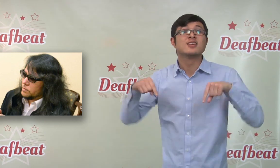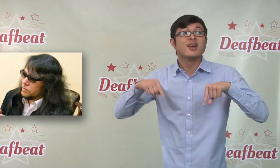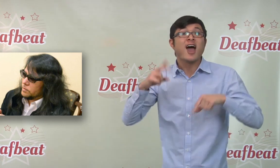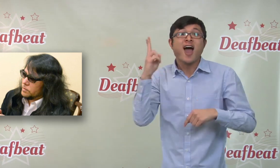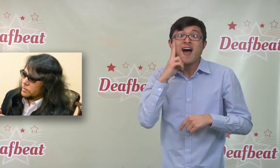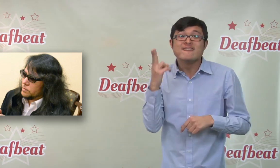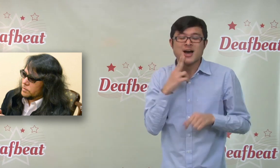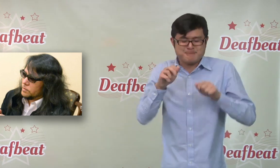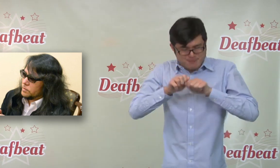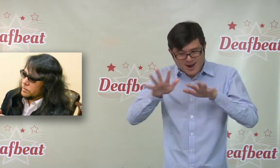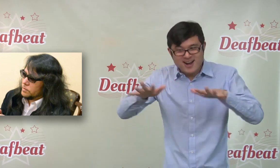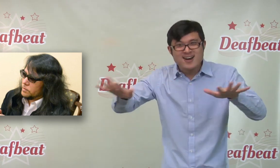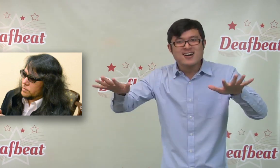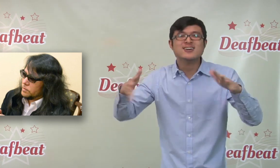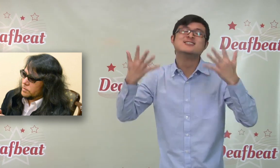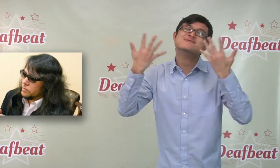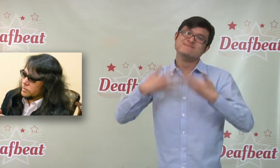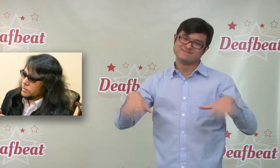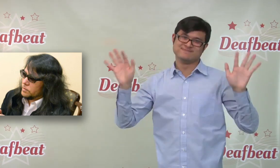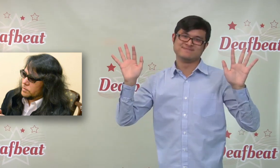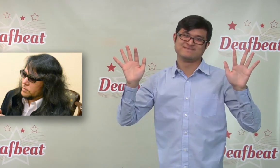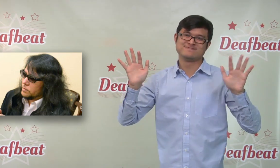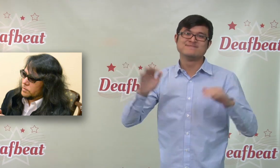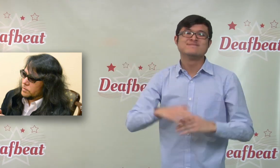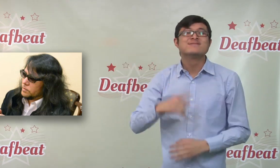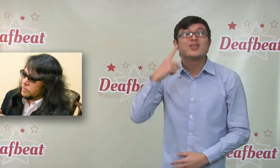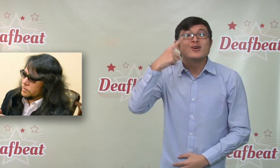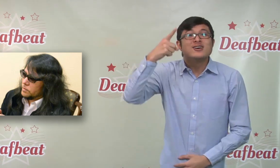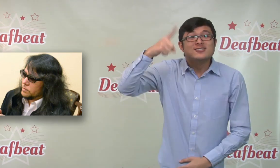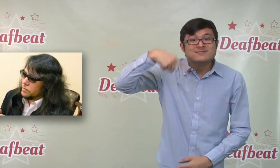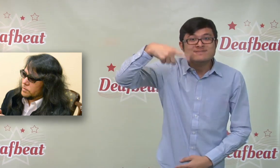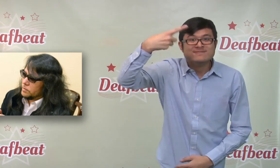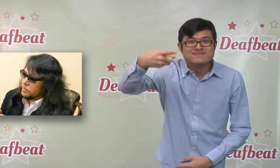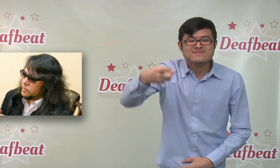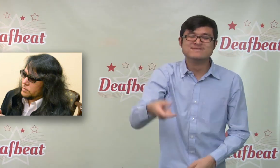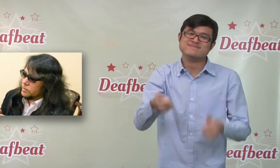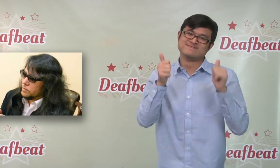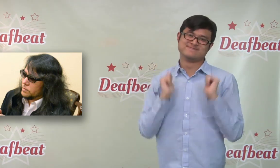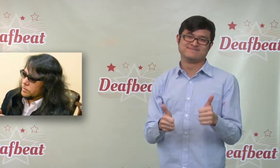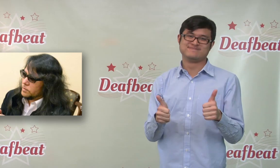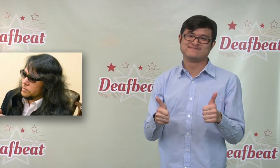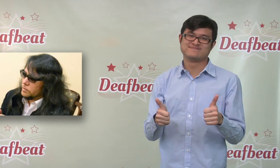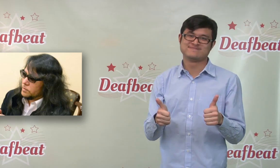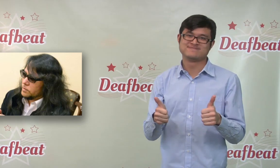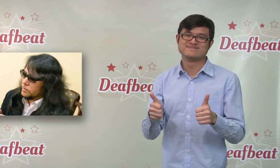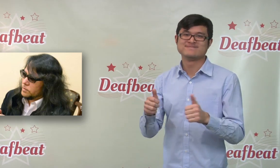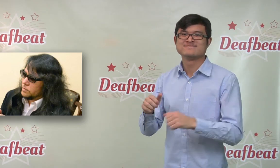That’s the Deafbeat news for today. See you next time!